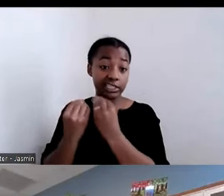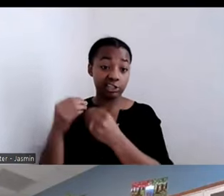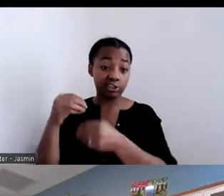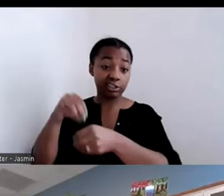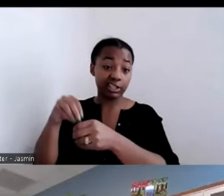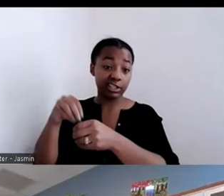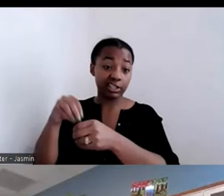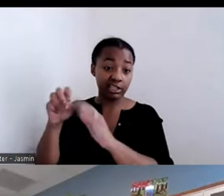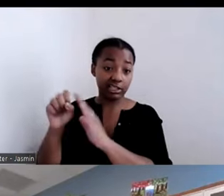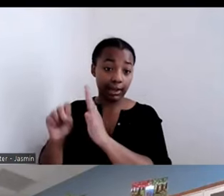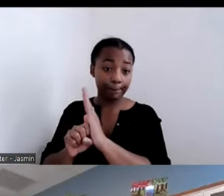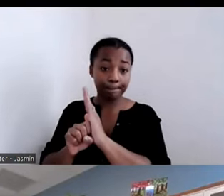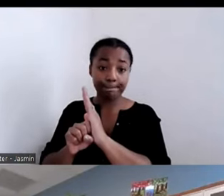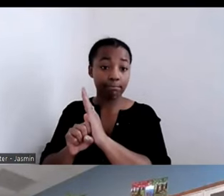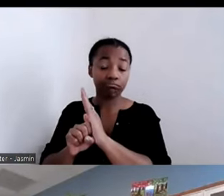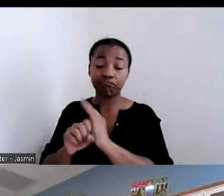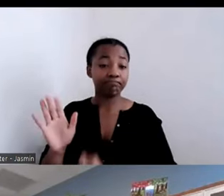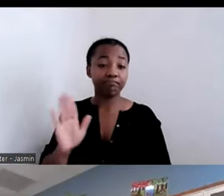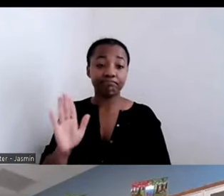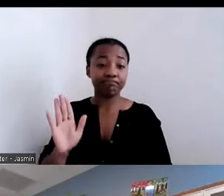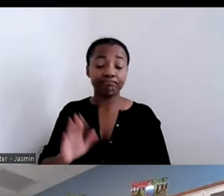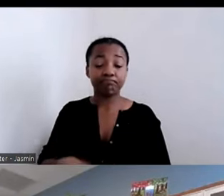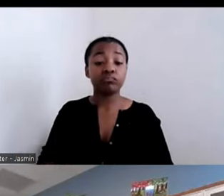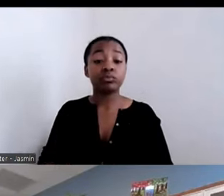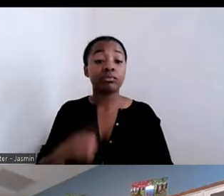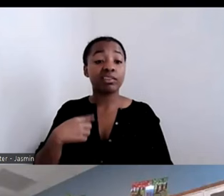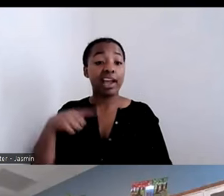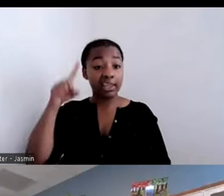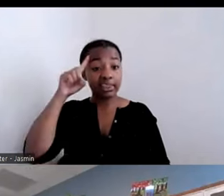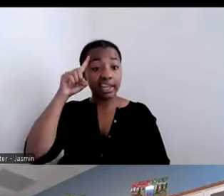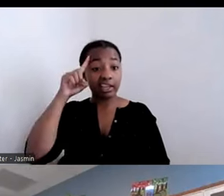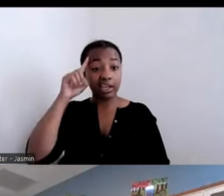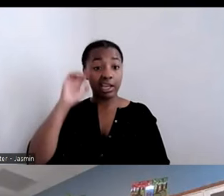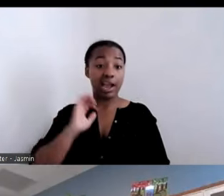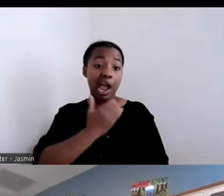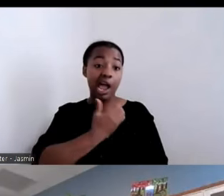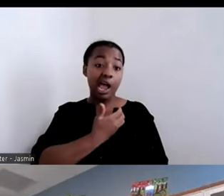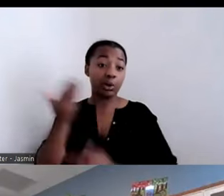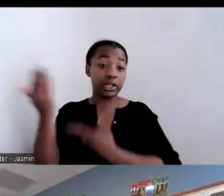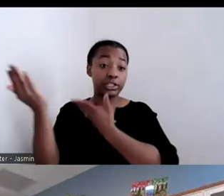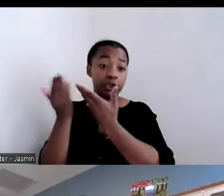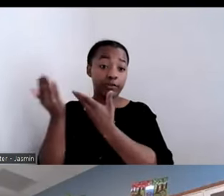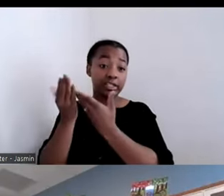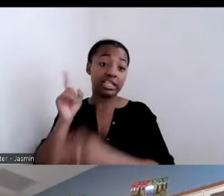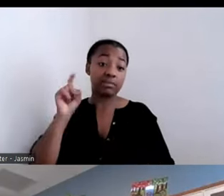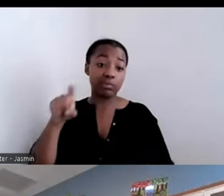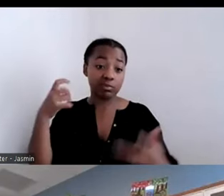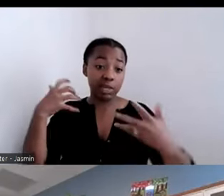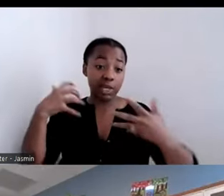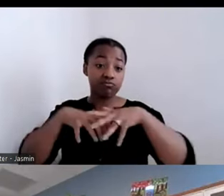I think it has to be a blended service. It would be great if we could find one big